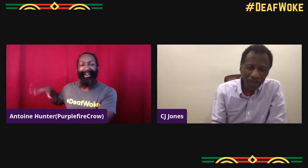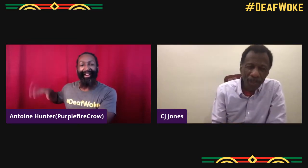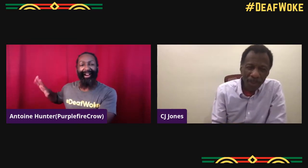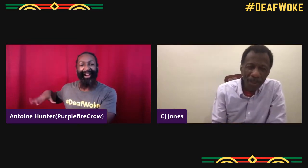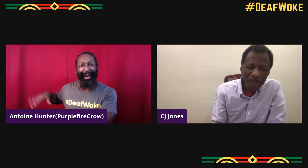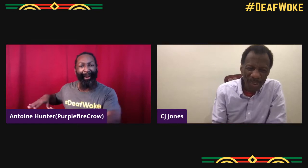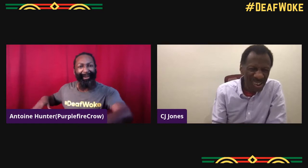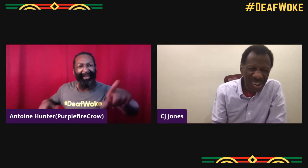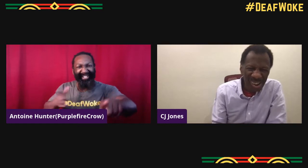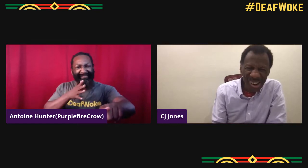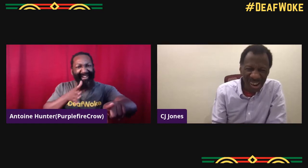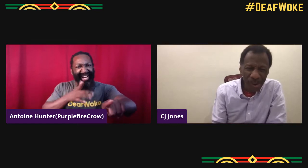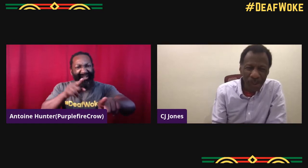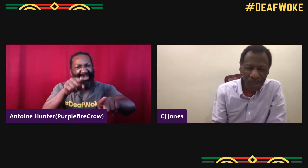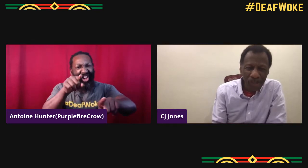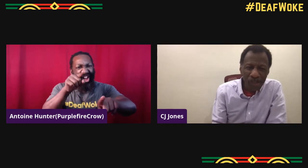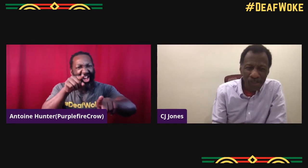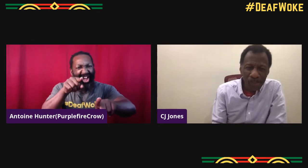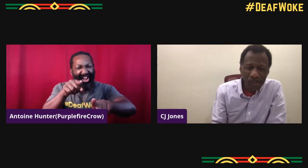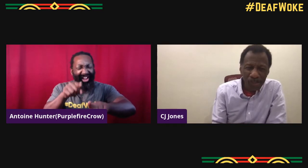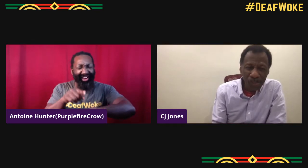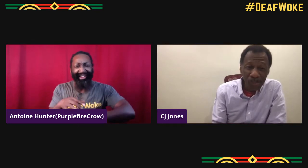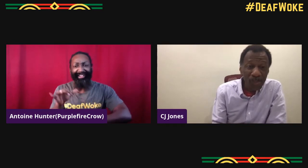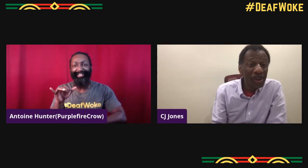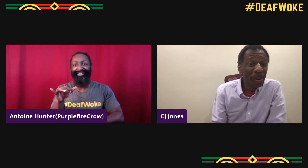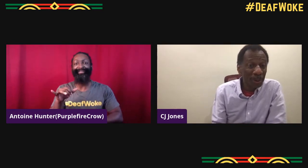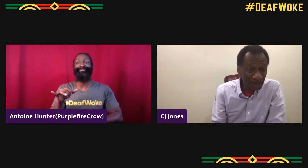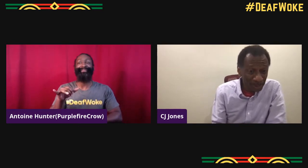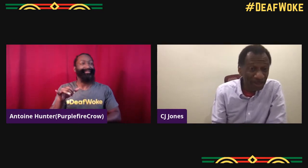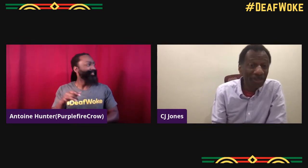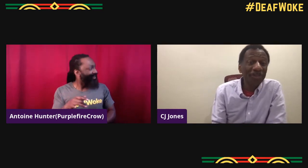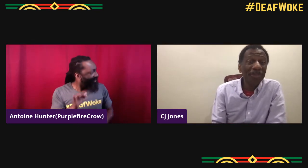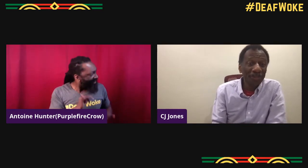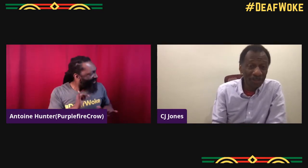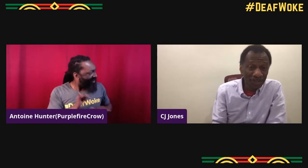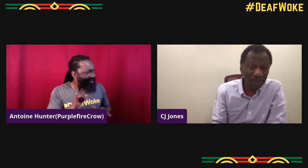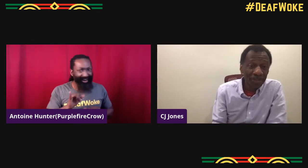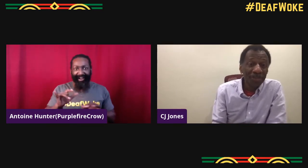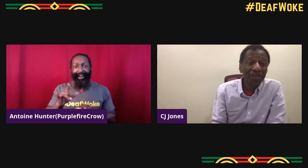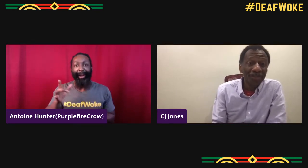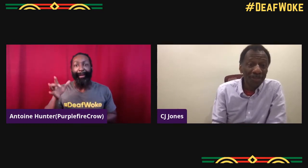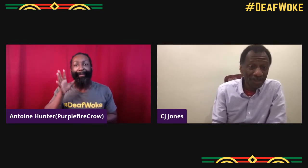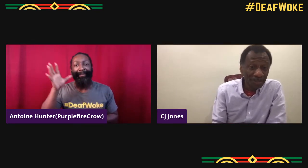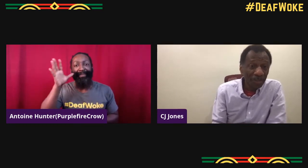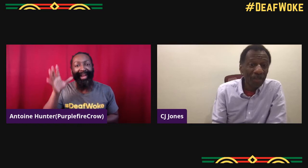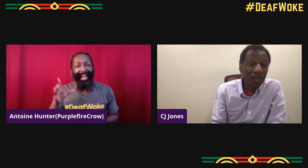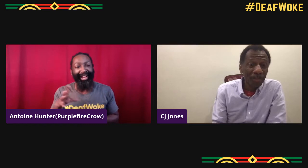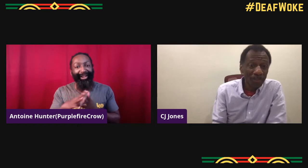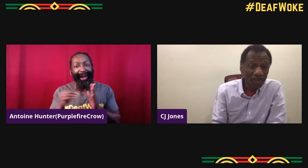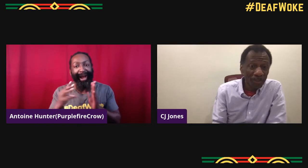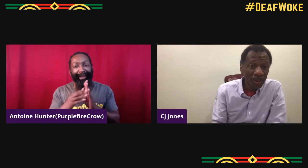Yeah, that's what set it up for me. Right and I was like, mom, mom, look!